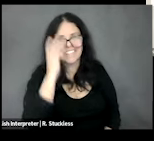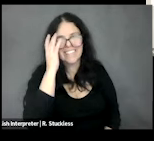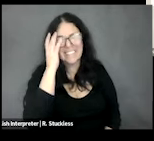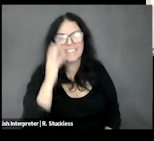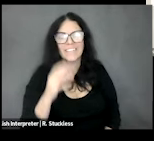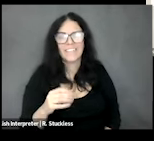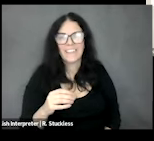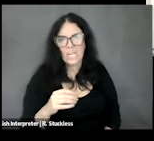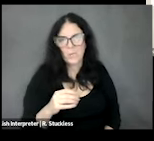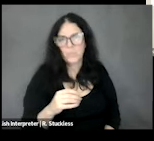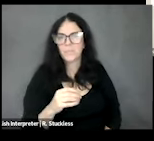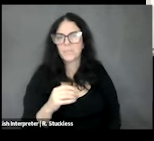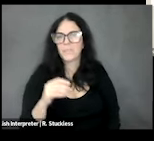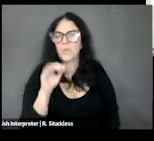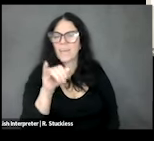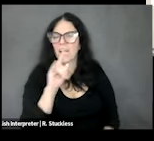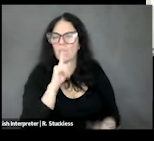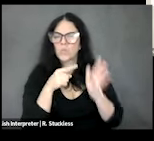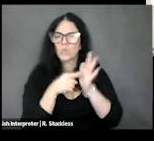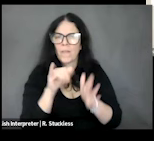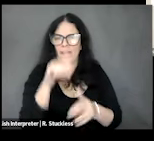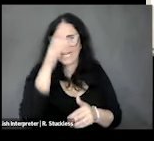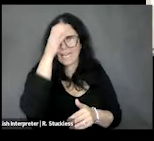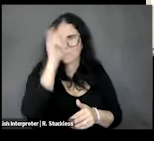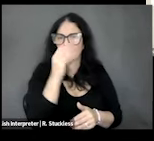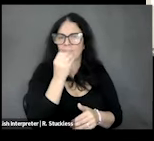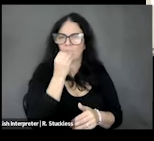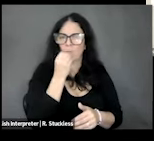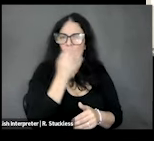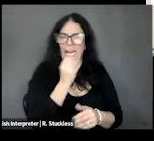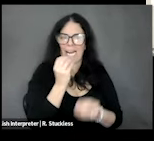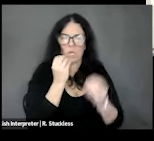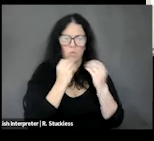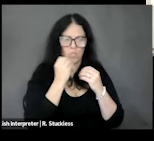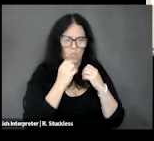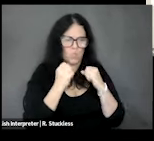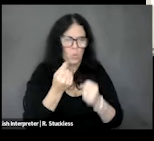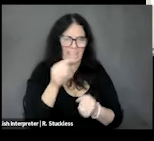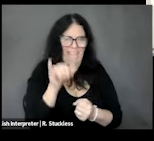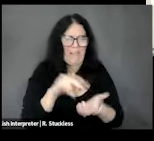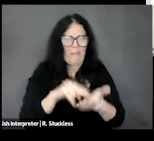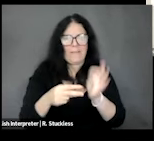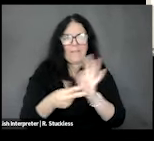how broad this concept of of food and nutrition security is, and that we've sometimes limited it